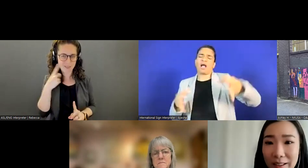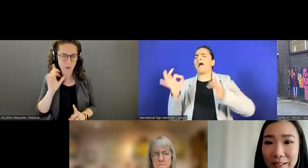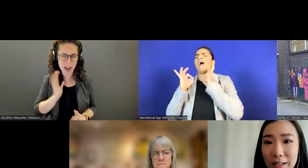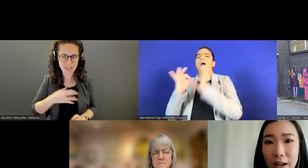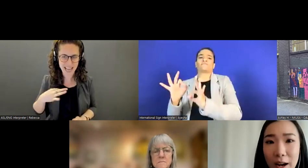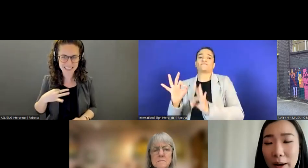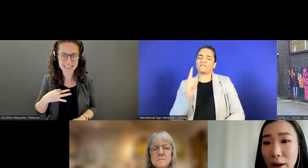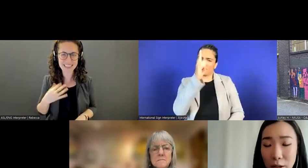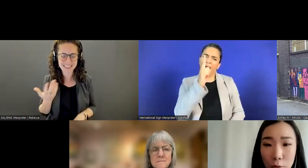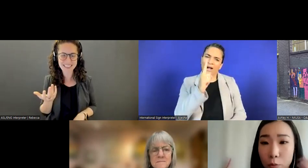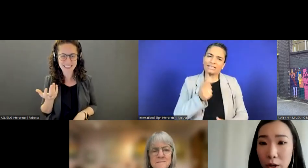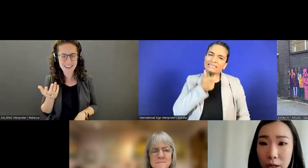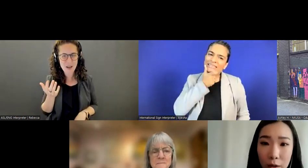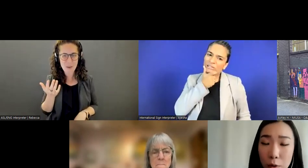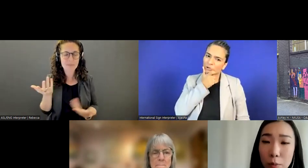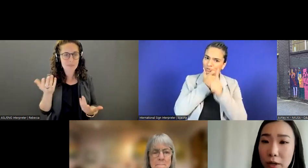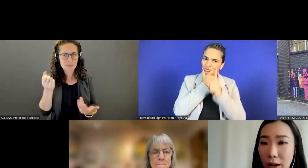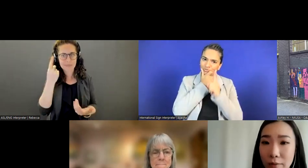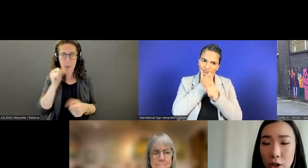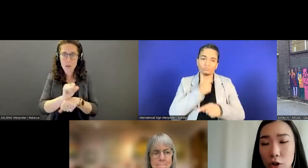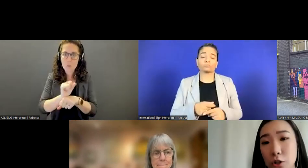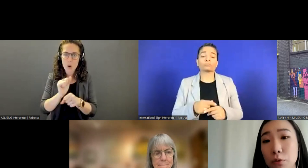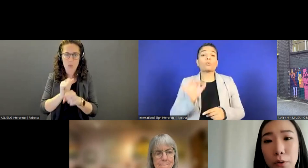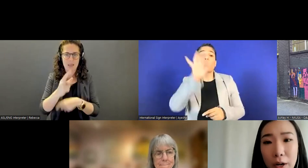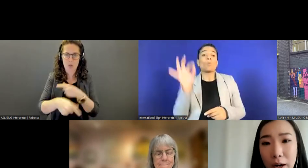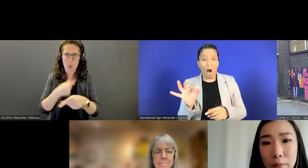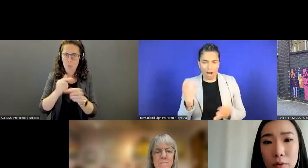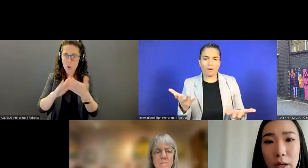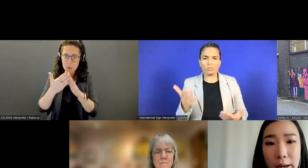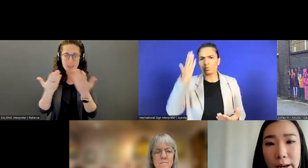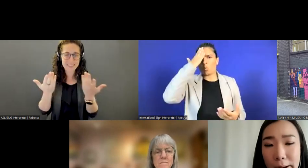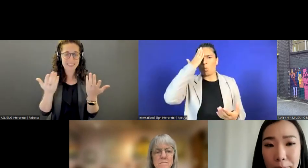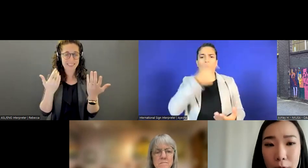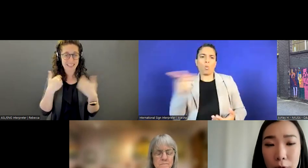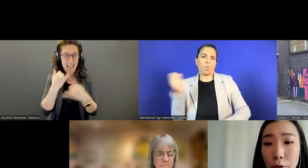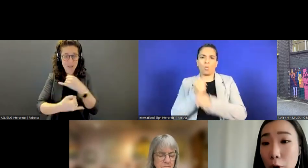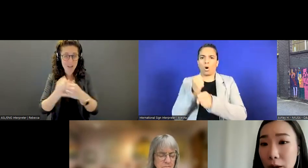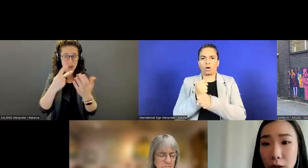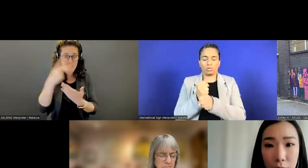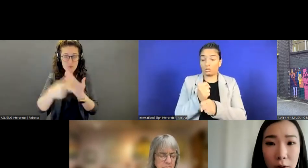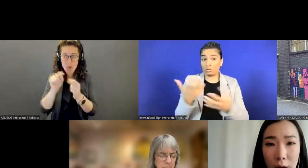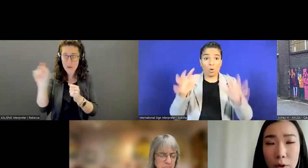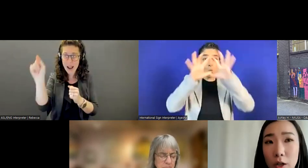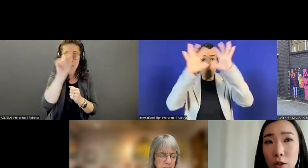Because, you know, working globally and having international programs knowing another language